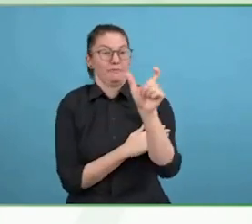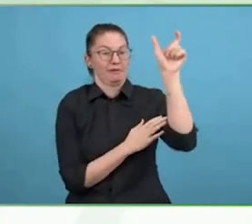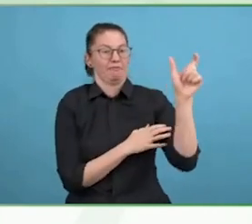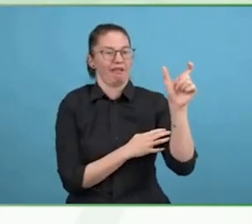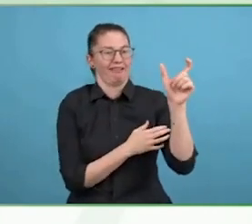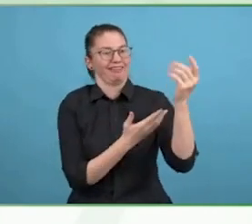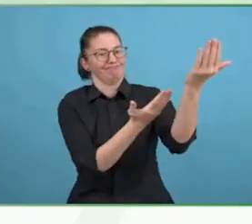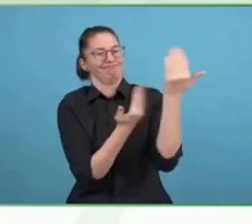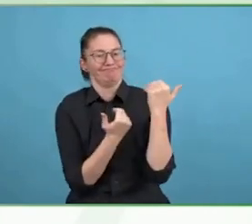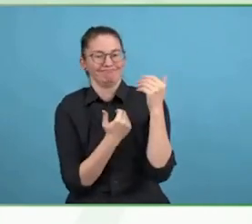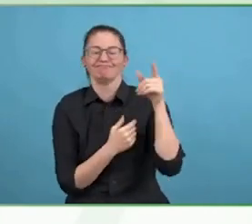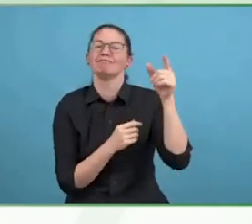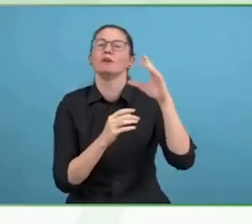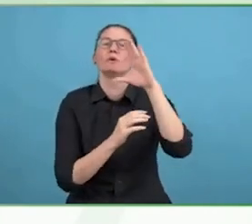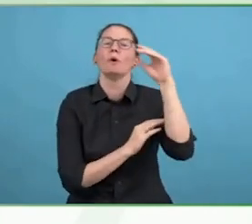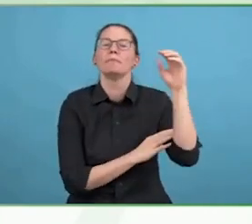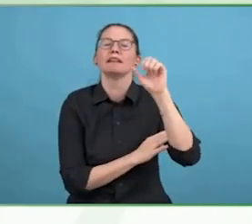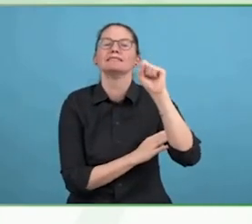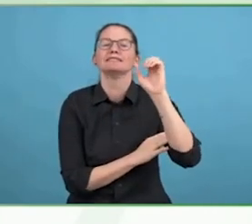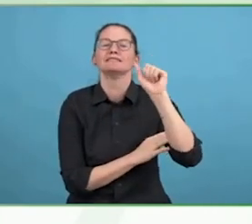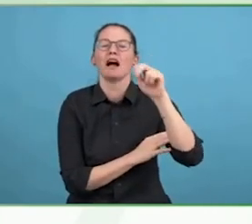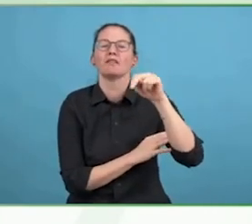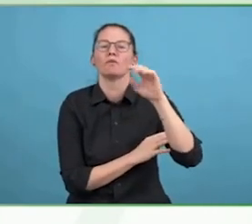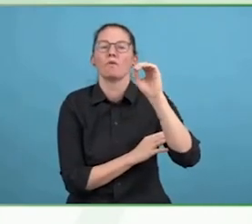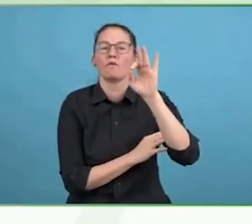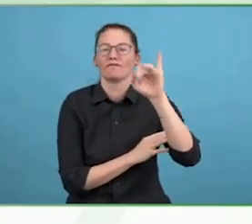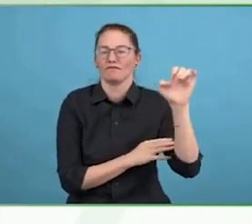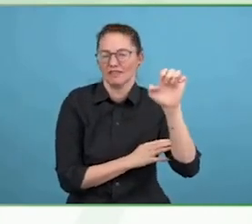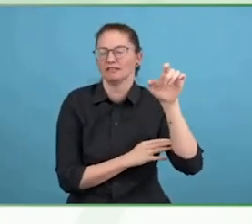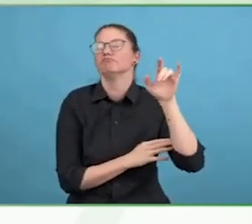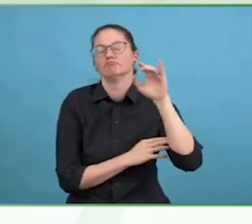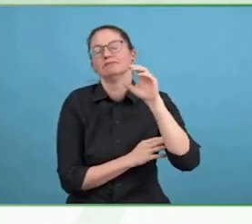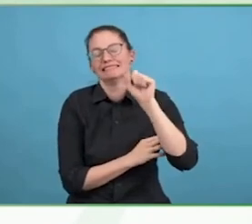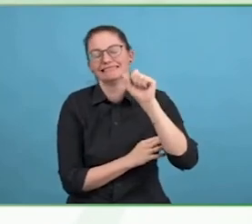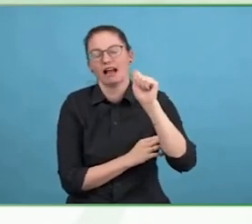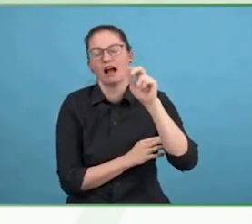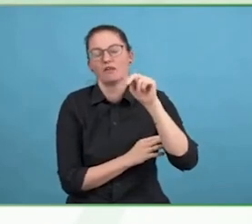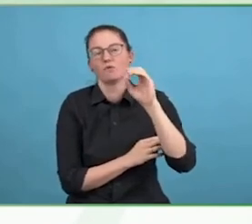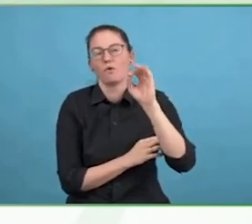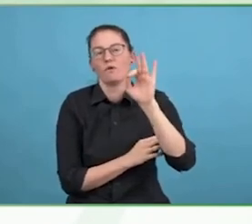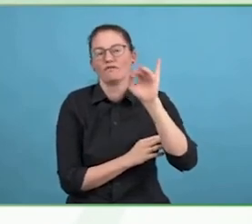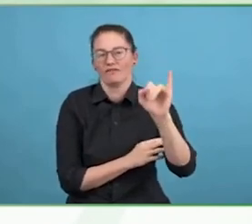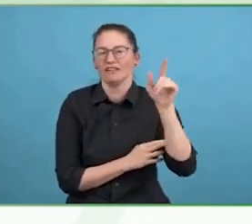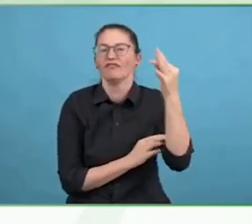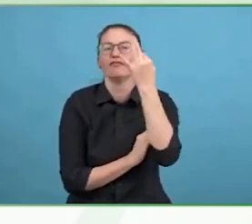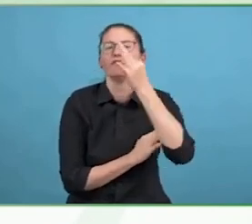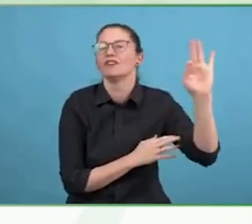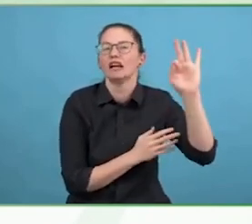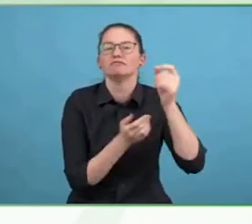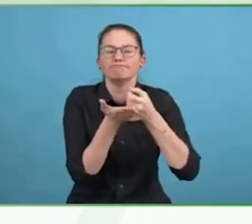manufacturing and distribution sites. Let's start with Brendan and Andria. Welcome to both of you.